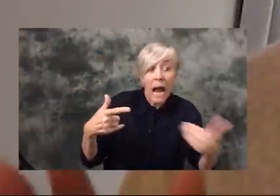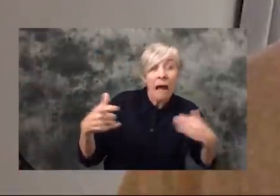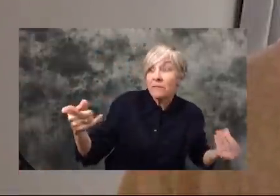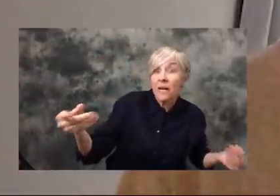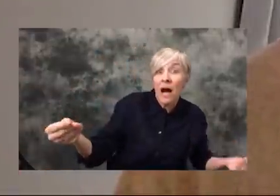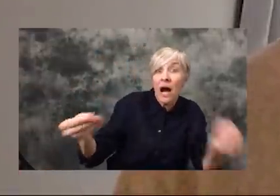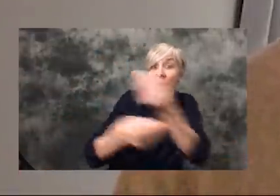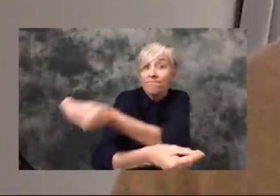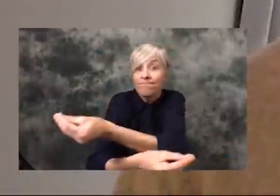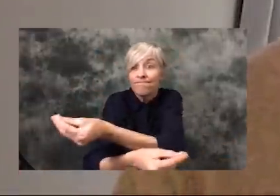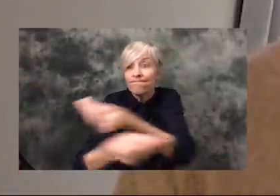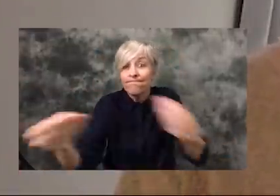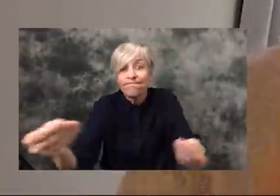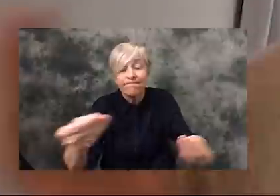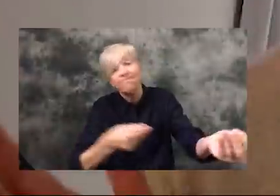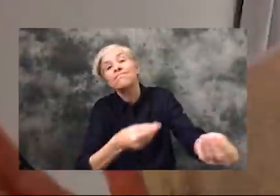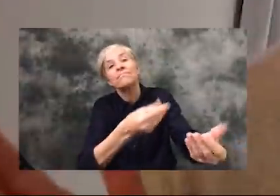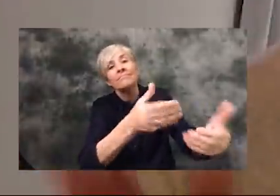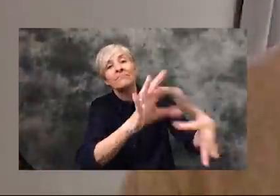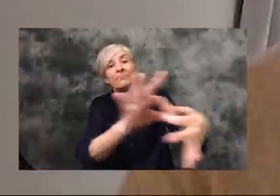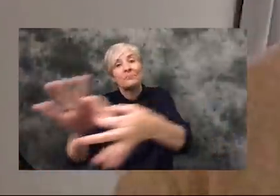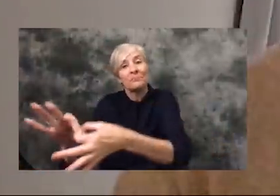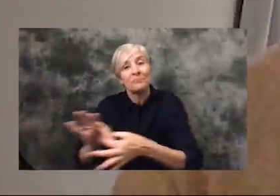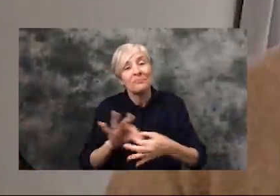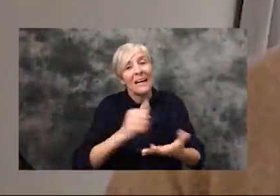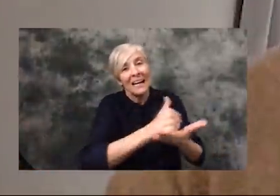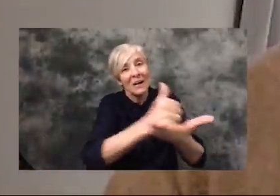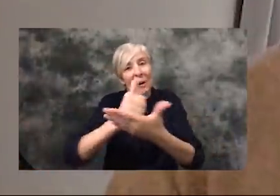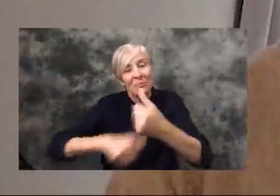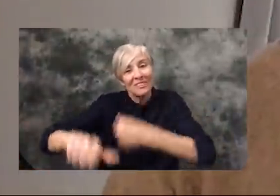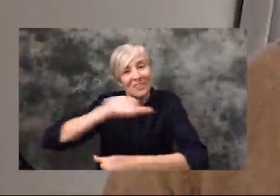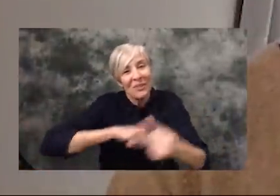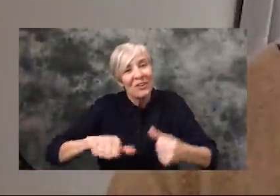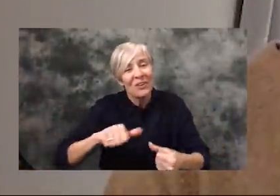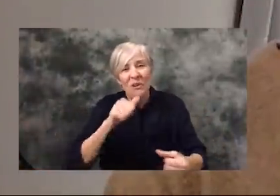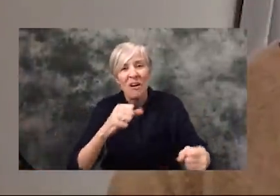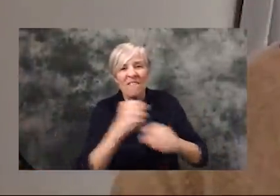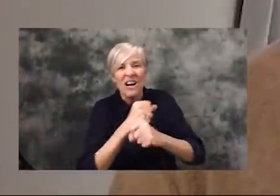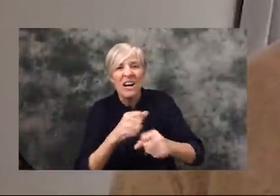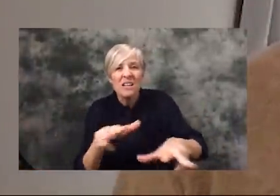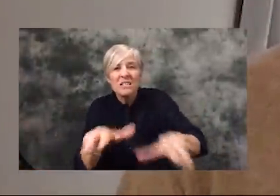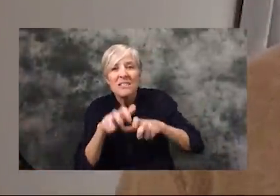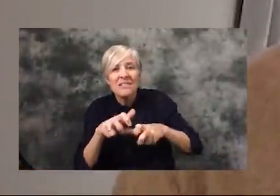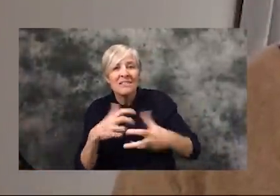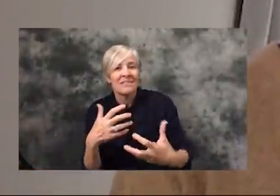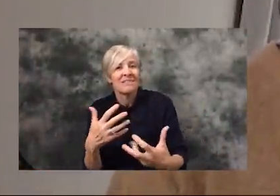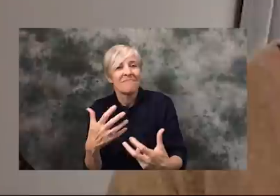or just be a communal versus you know fighting or looting or anything like